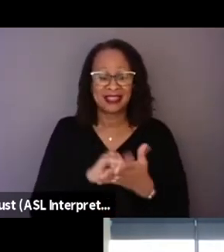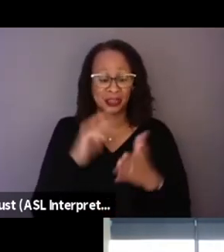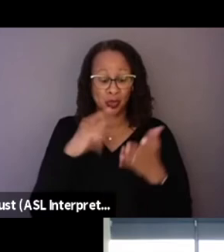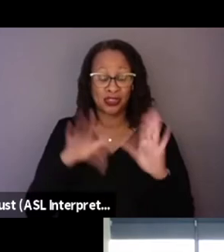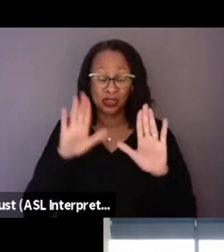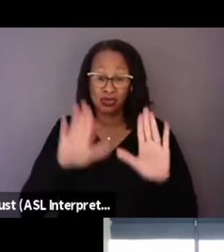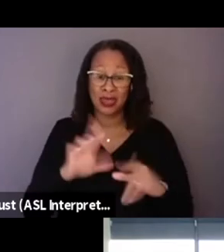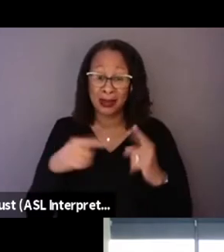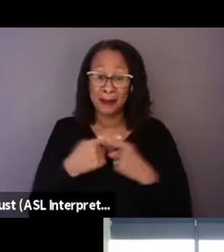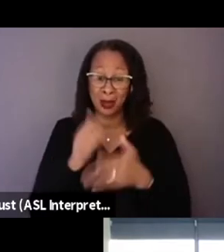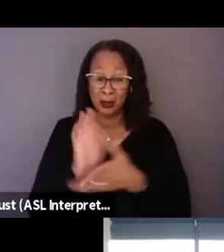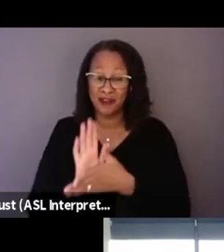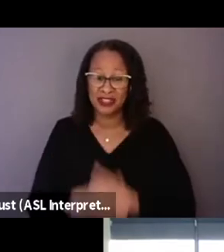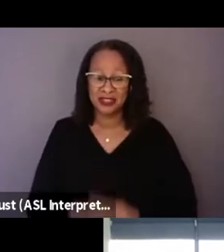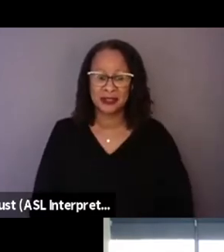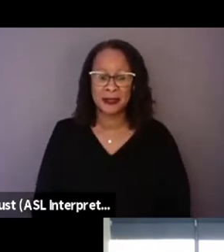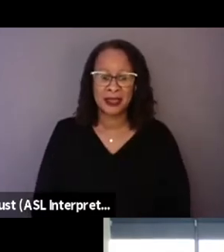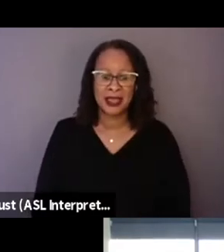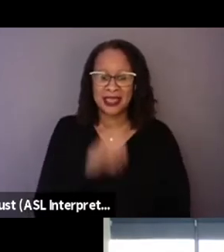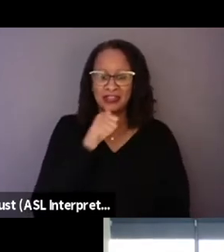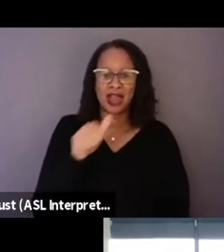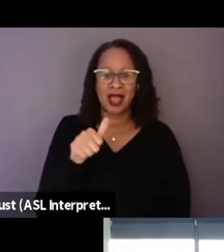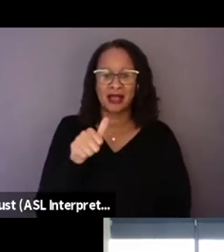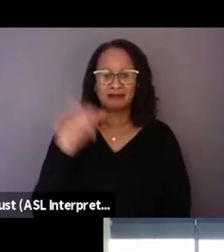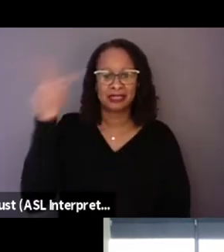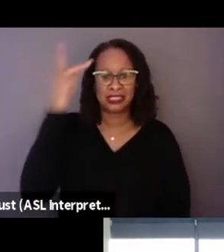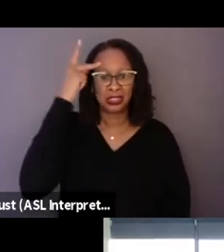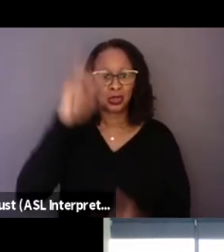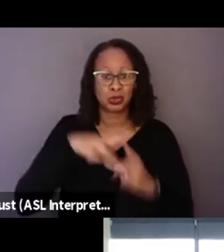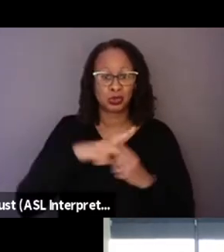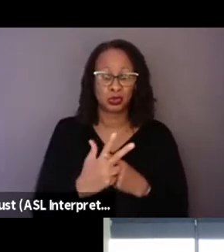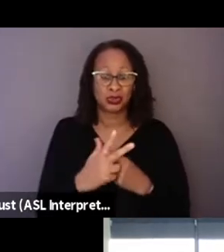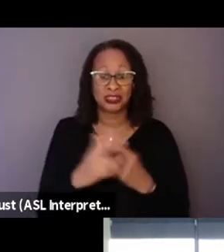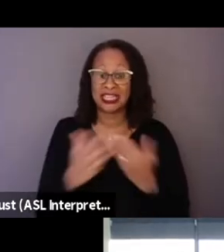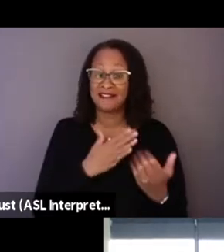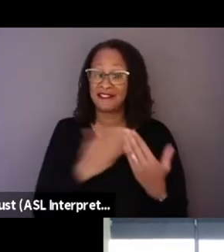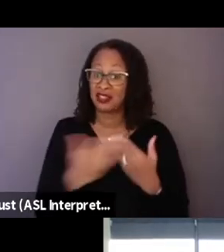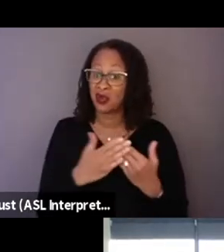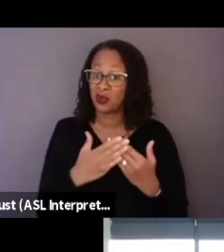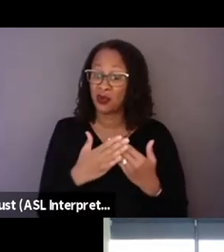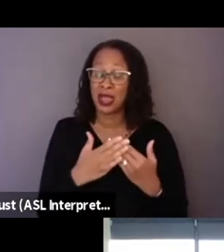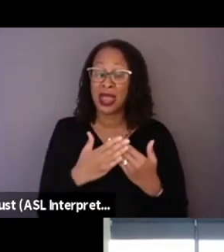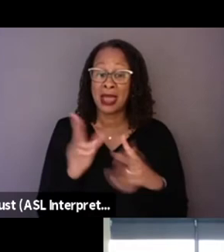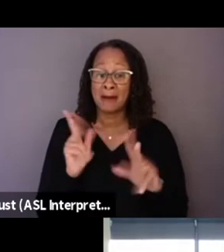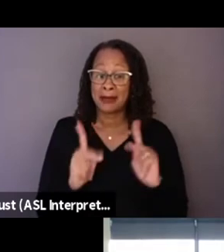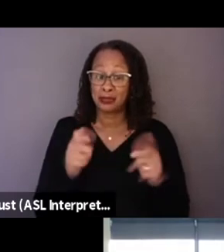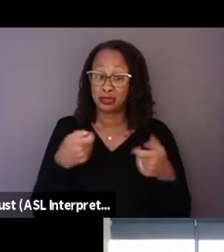They're not political tools, even though people try to convince themselves that they are.